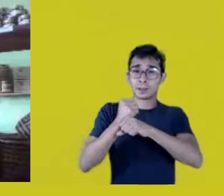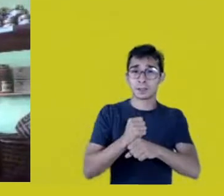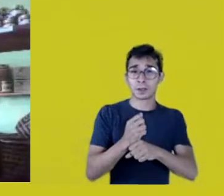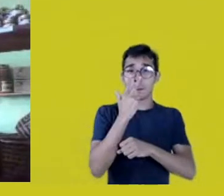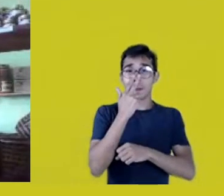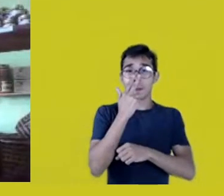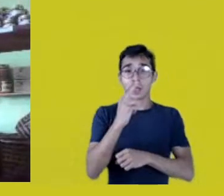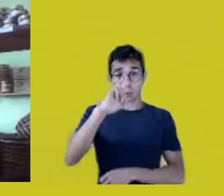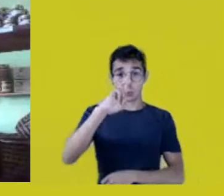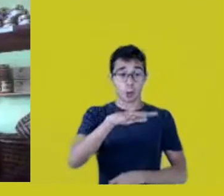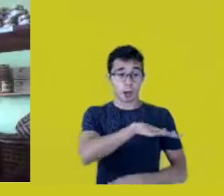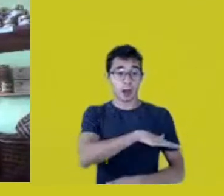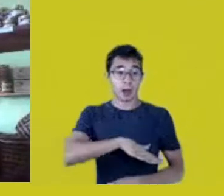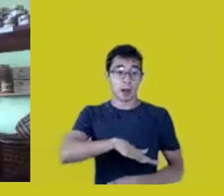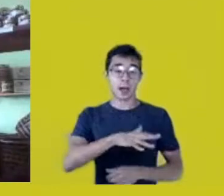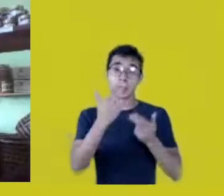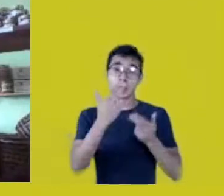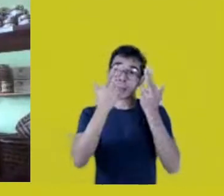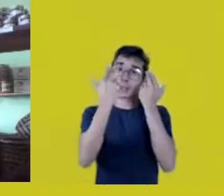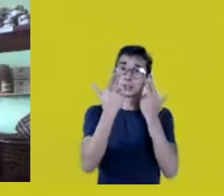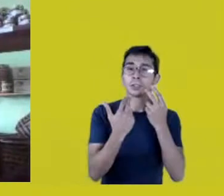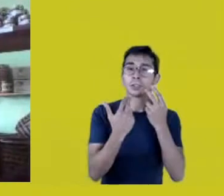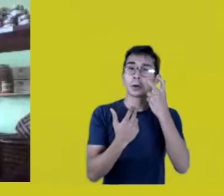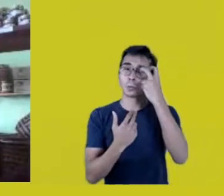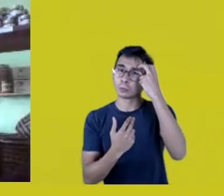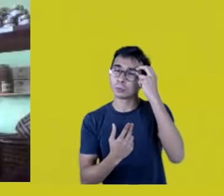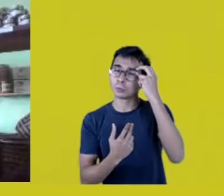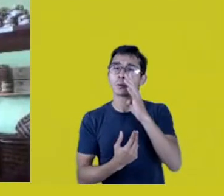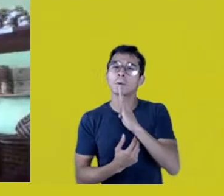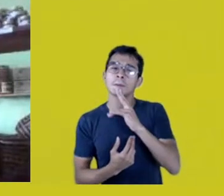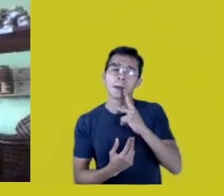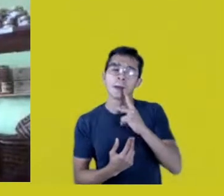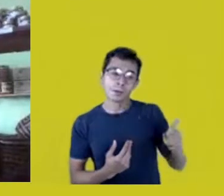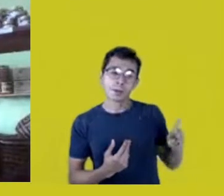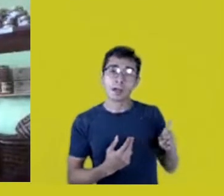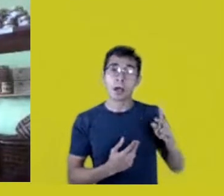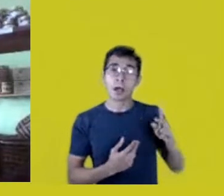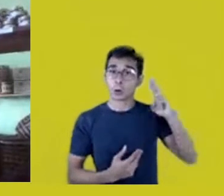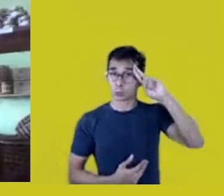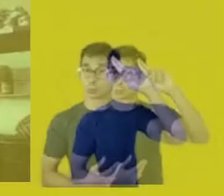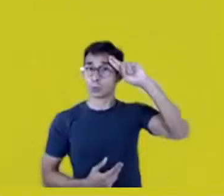without even referring to which people it belongs.